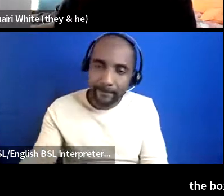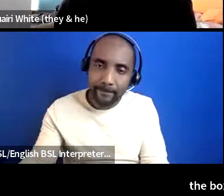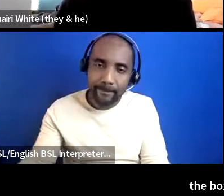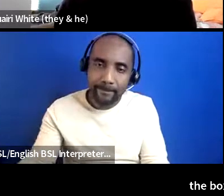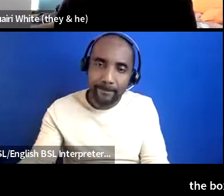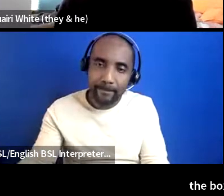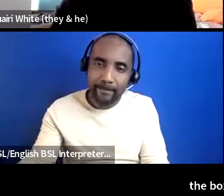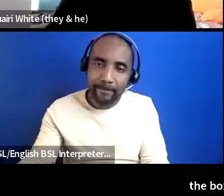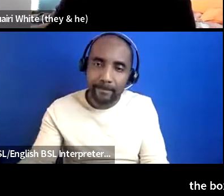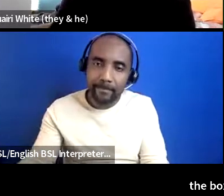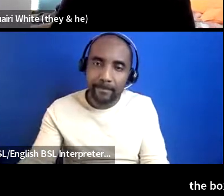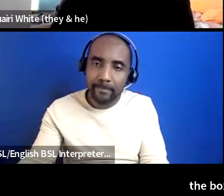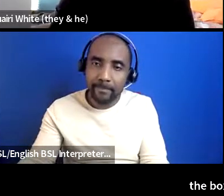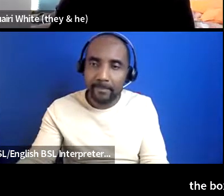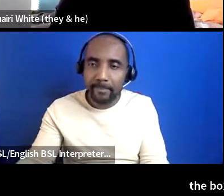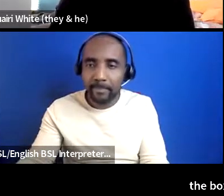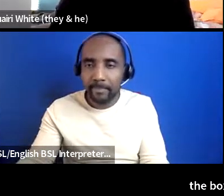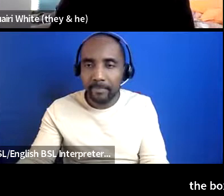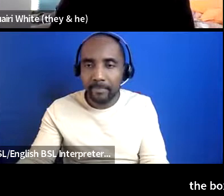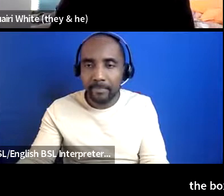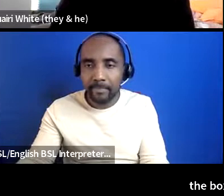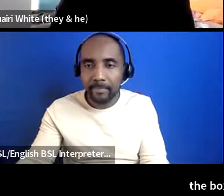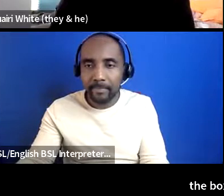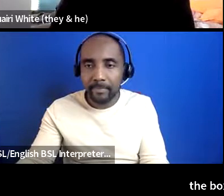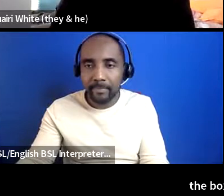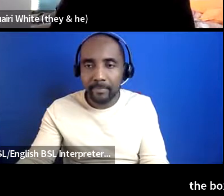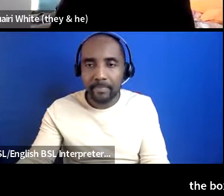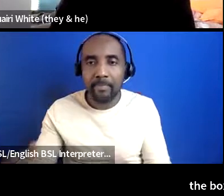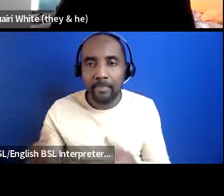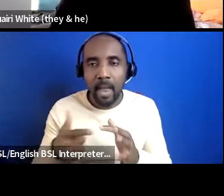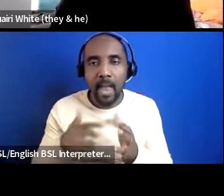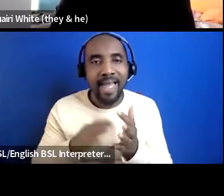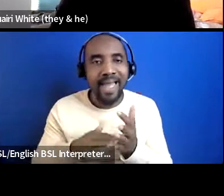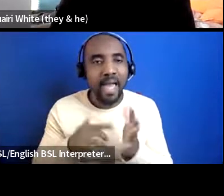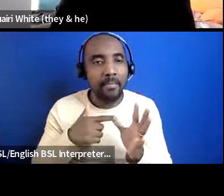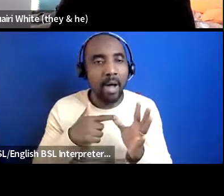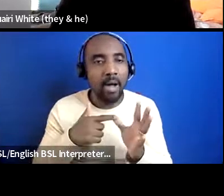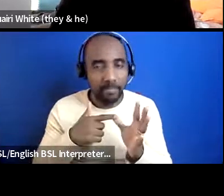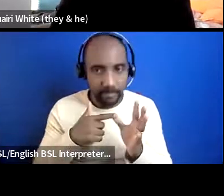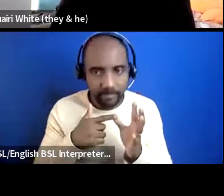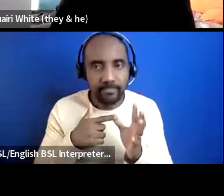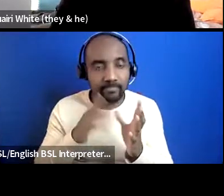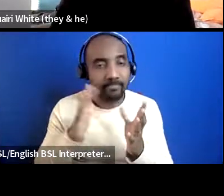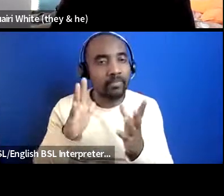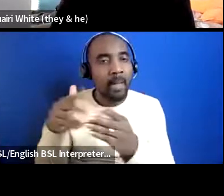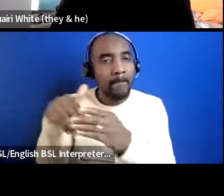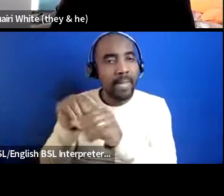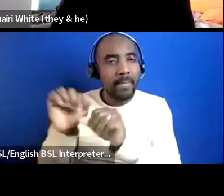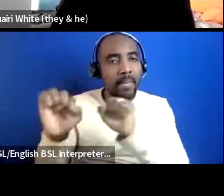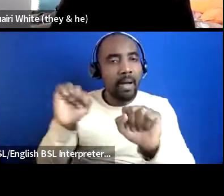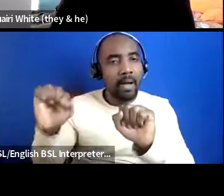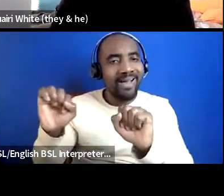and we uh we evidenced through um i suppose member journals so at the end of